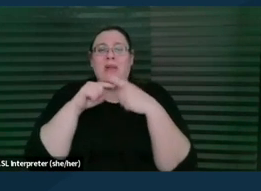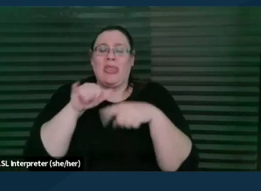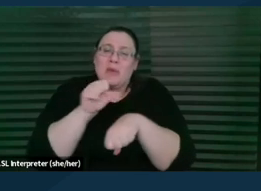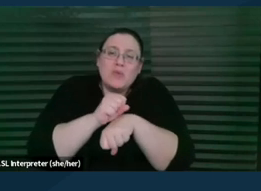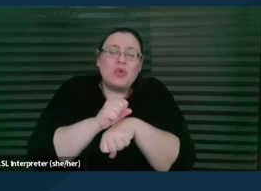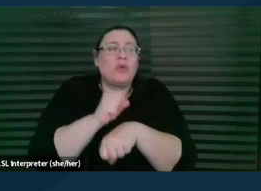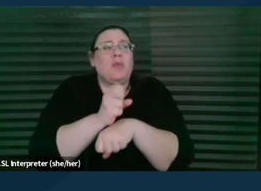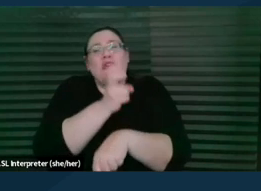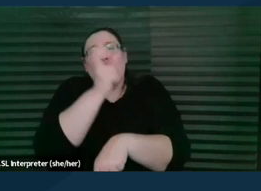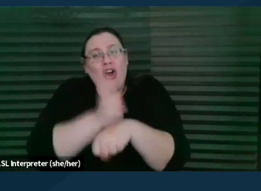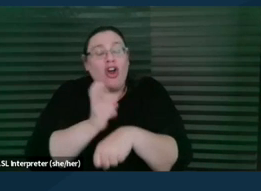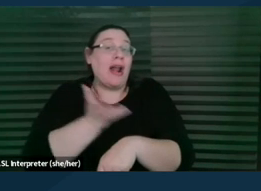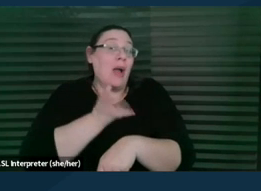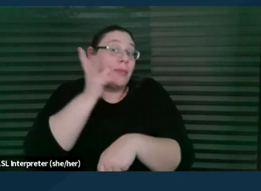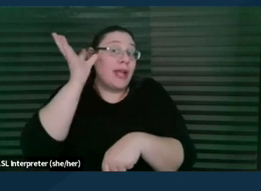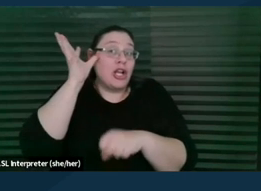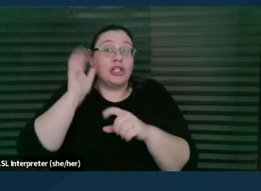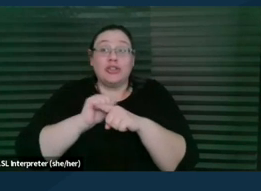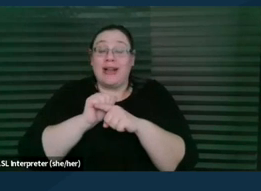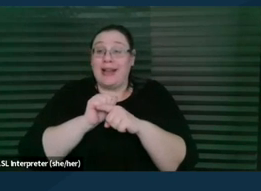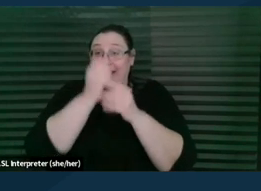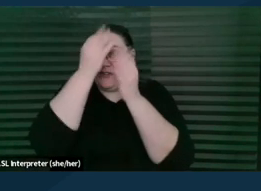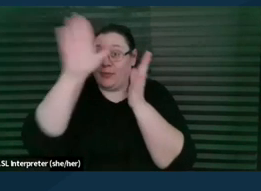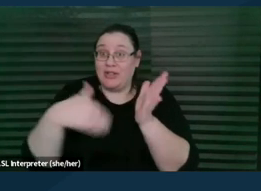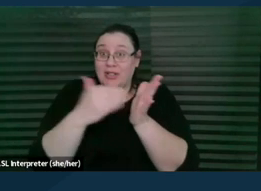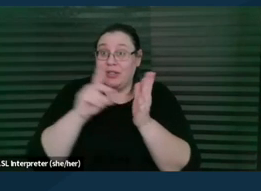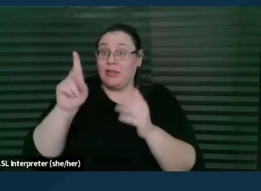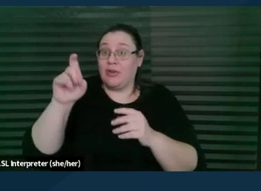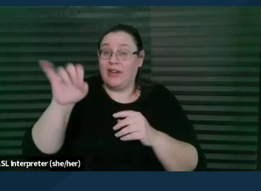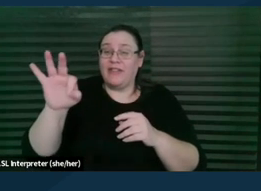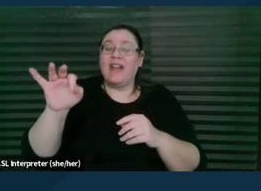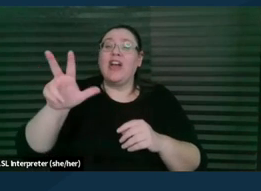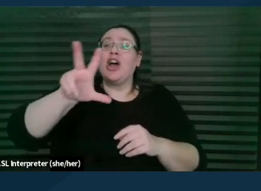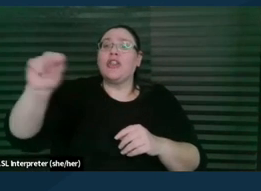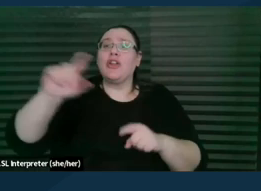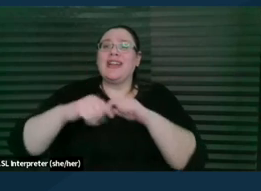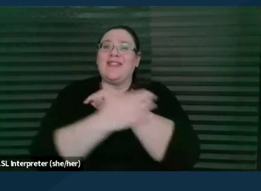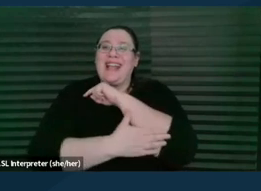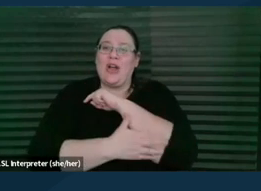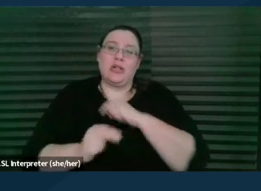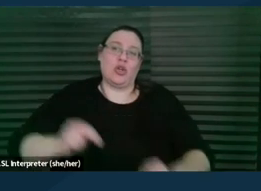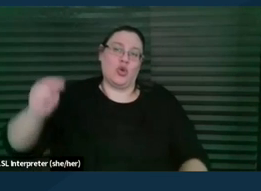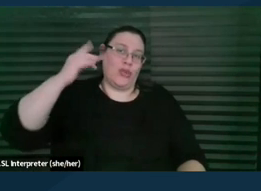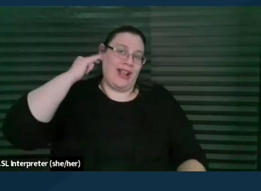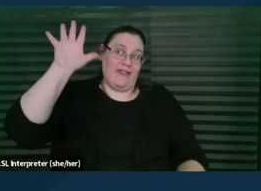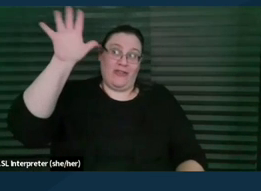Our Parent Training and Information Center at DREDF serves 30 counties in northern California. There are four of us.